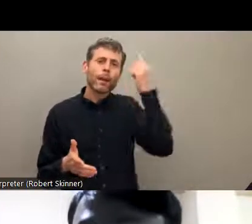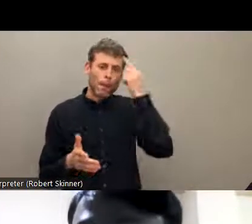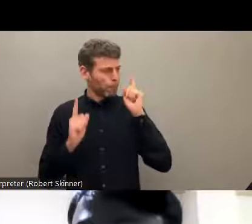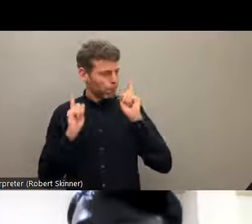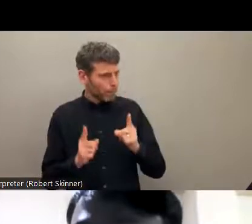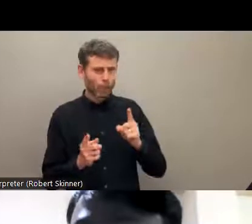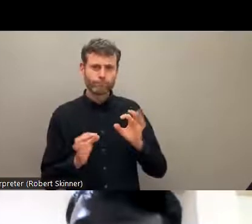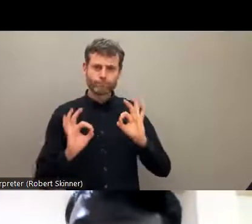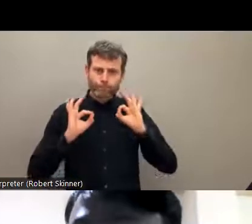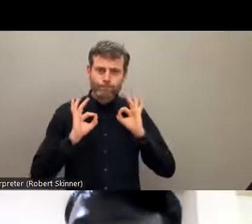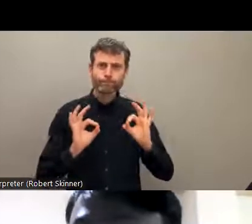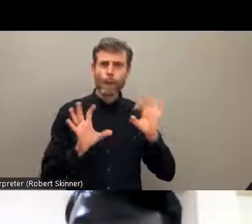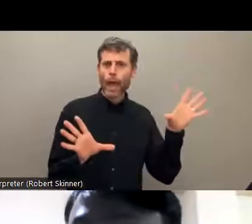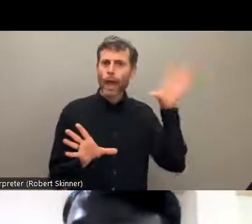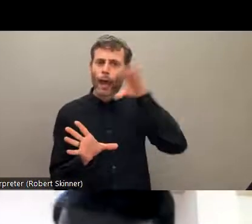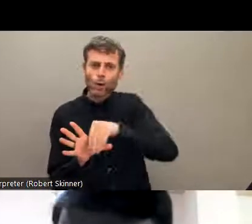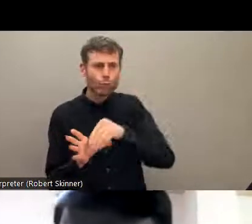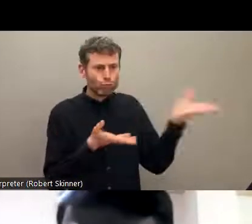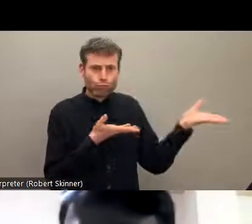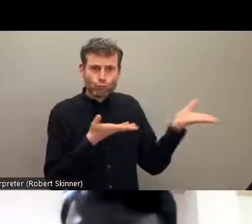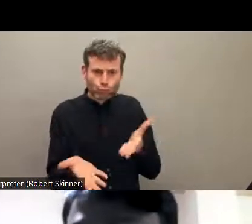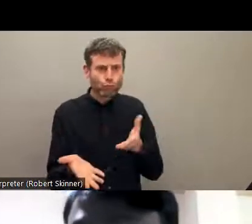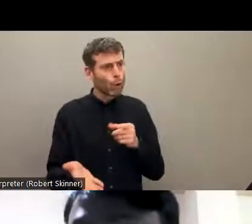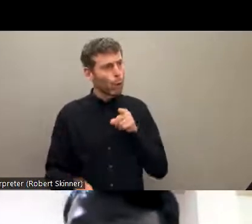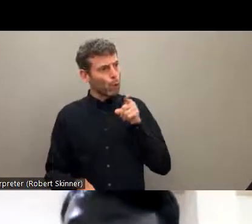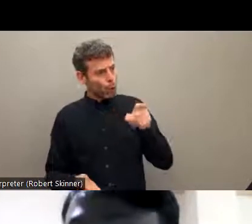they are not only to participate, but they